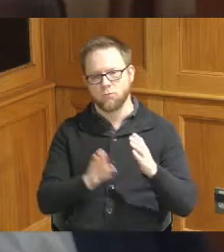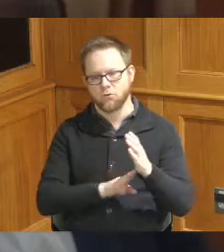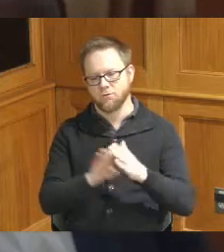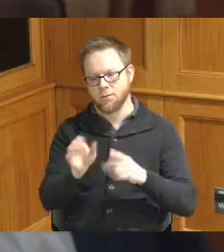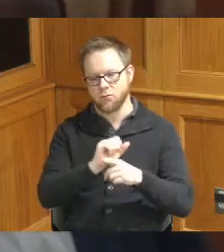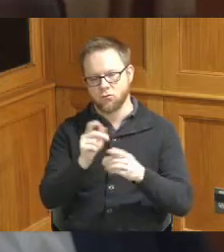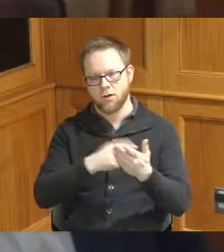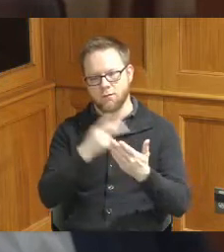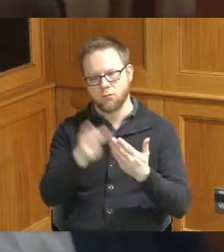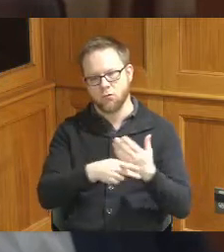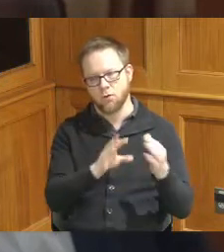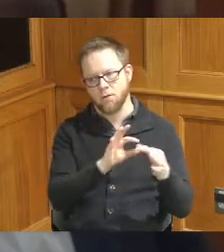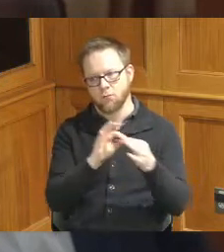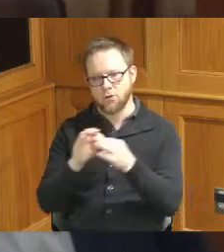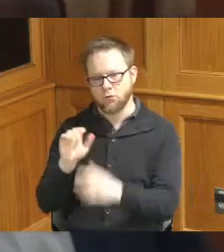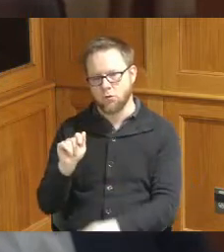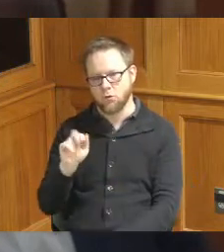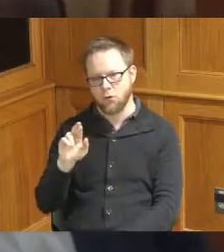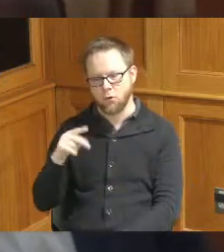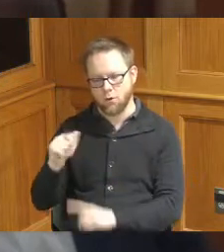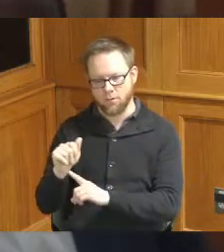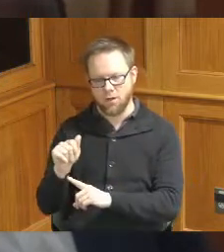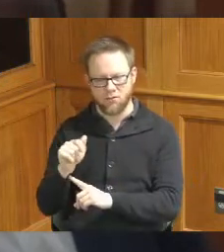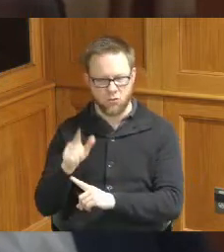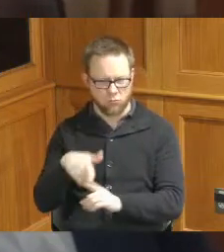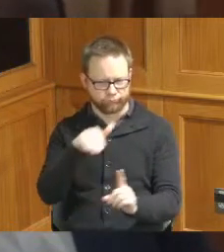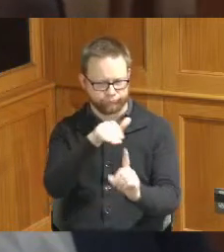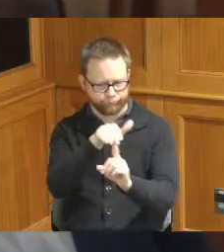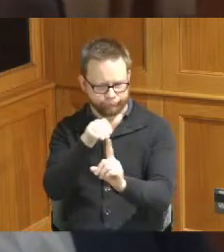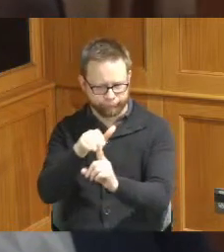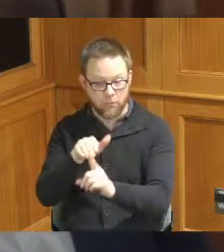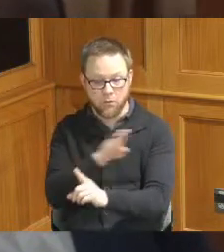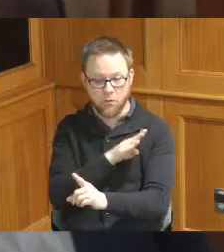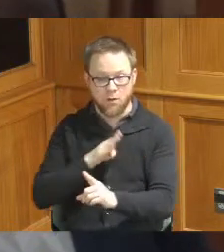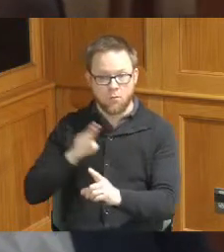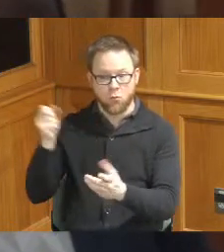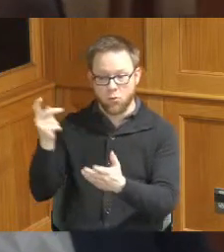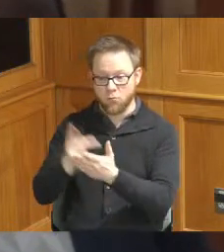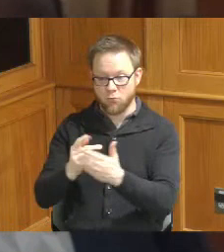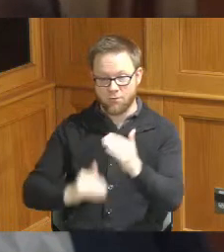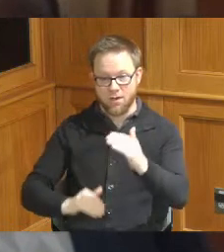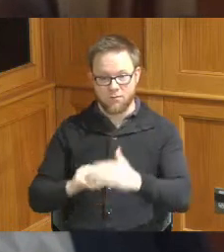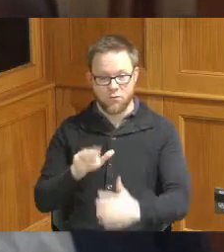American Rescue Plan so just as a refresher the Board authorized up to 5.7 million in our American